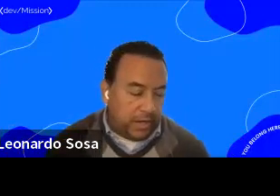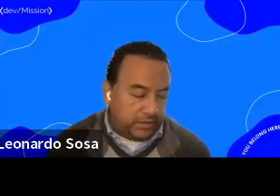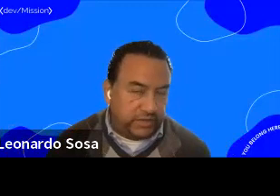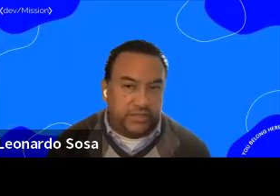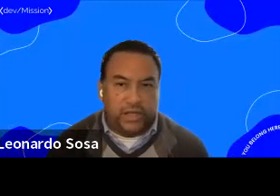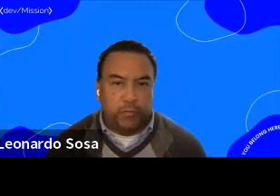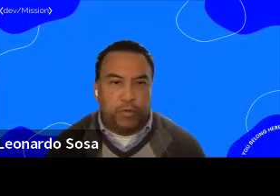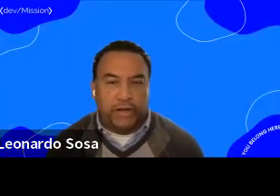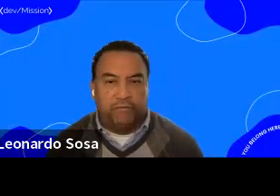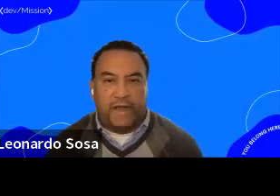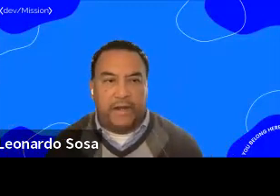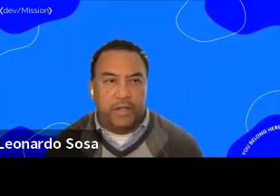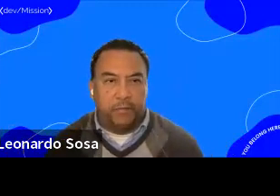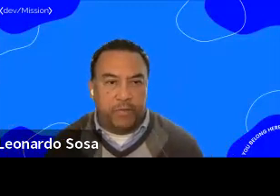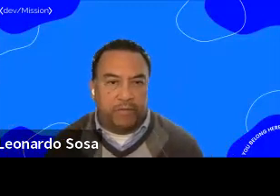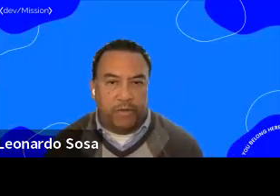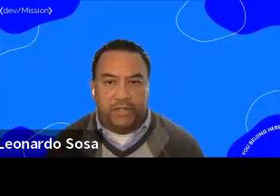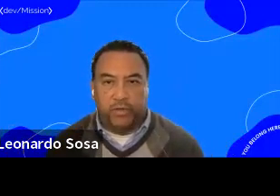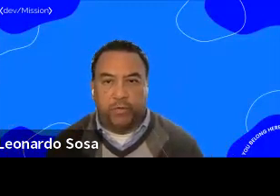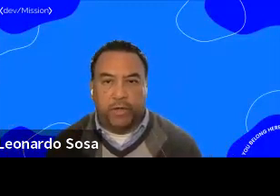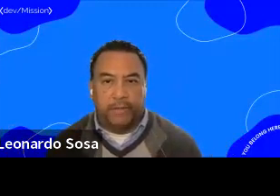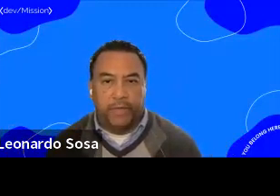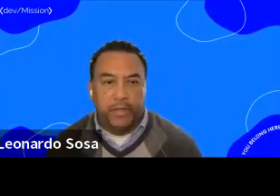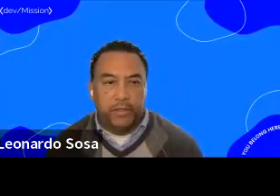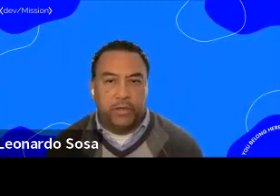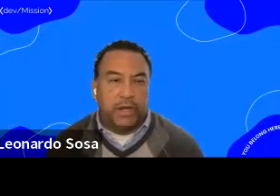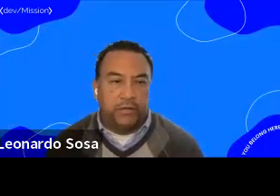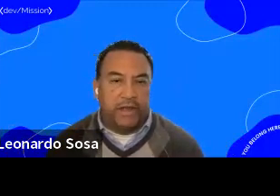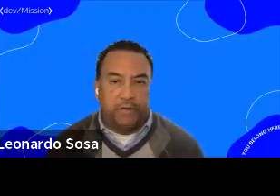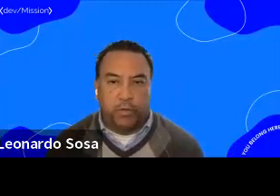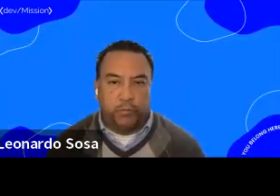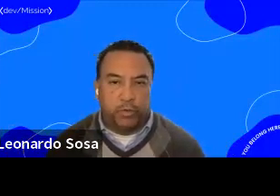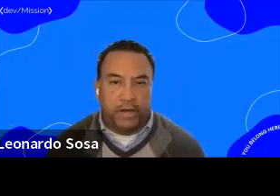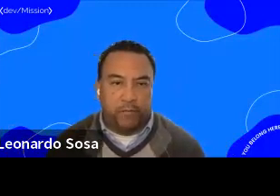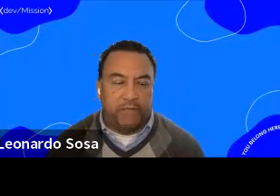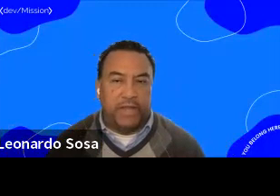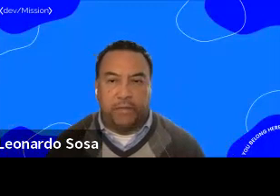Since to start the program, 500 young people have applied to a program. 300 Haven't enrolled in the program.